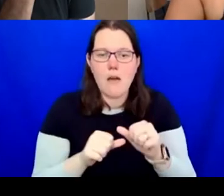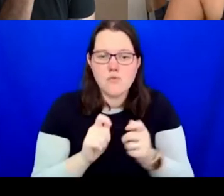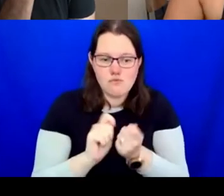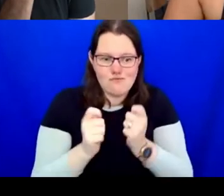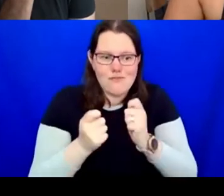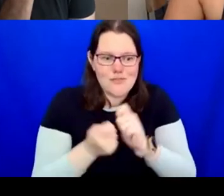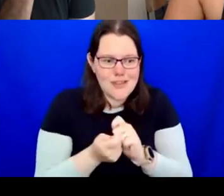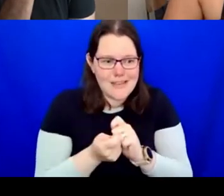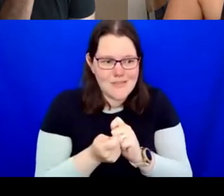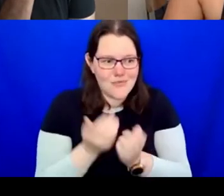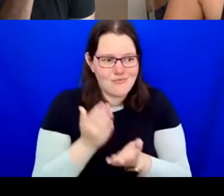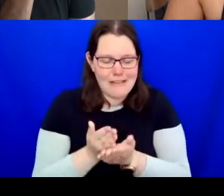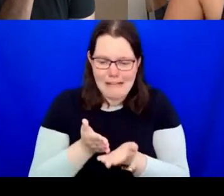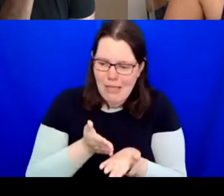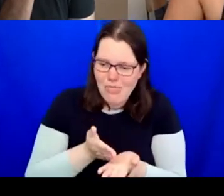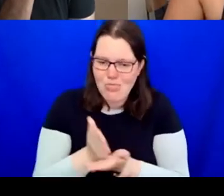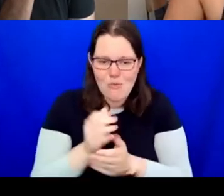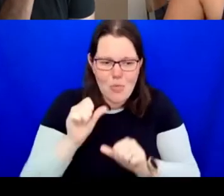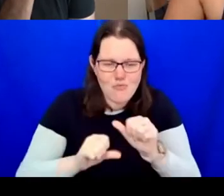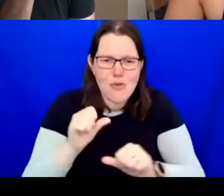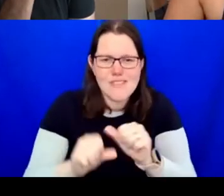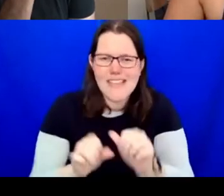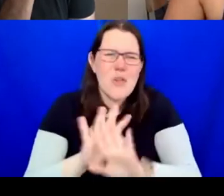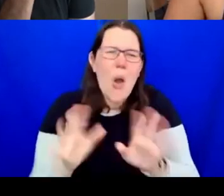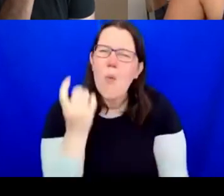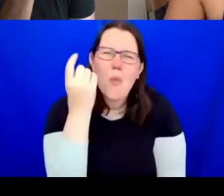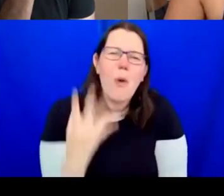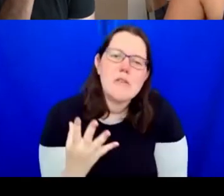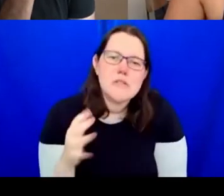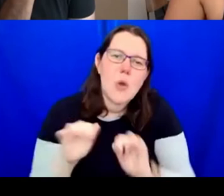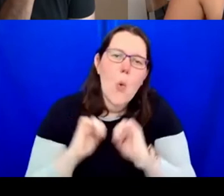period of time, not a one off workshop or some sessions on unconscious bias training.